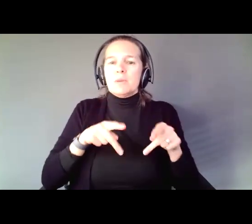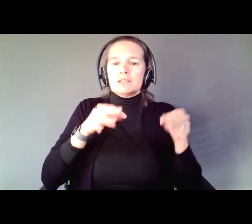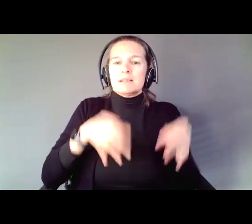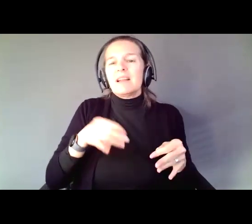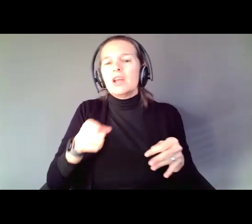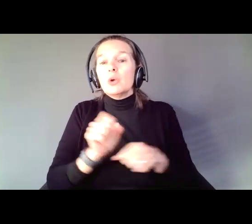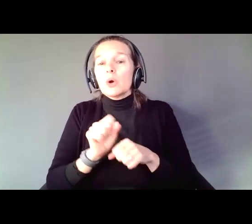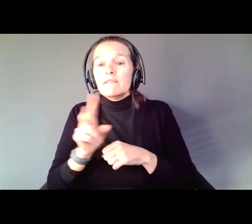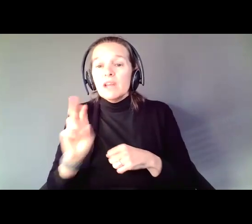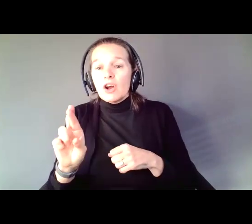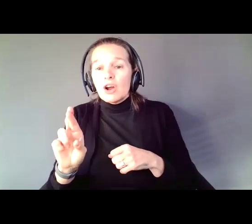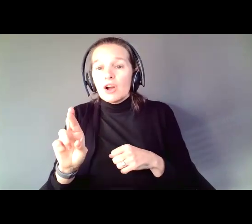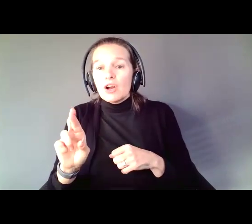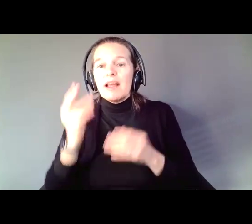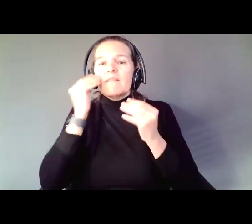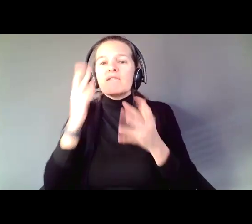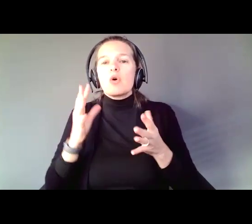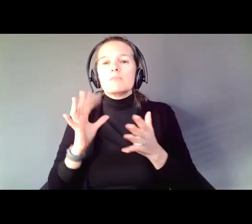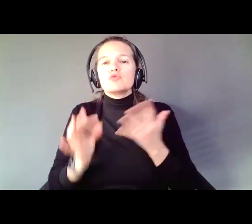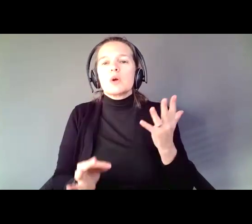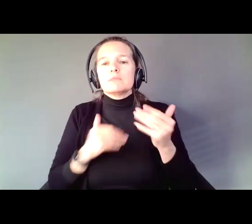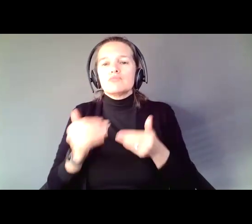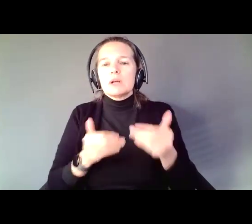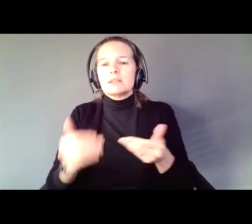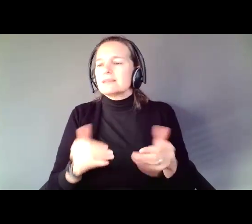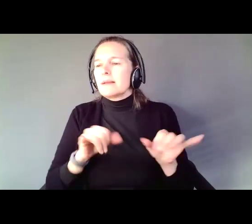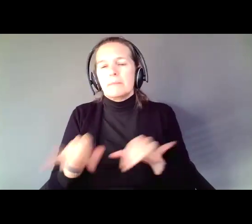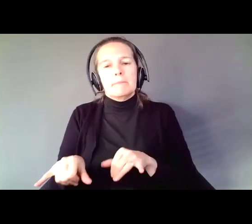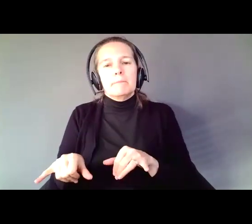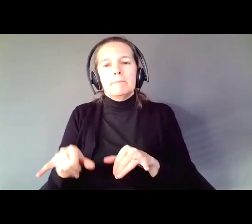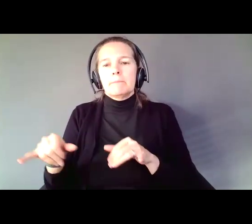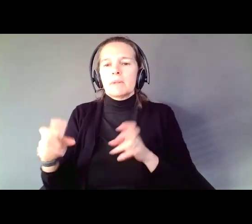the informed choice process is all about the counselor working with the person